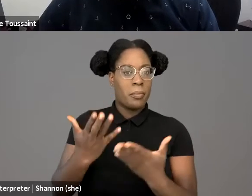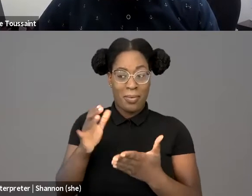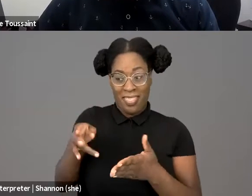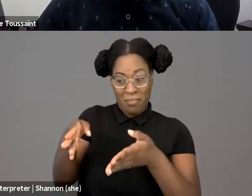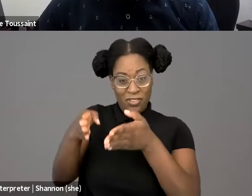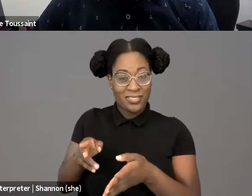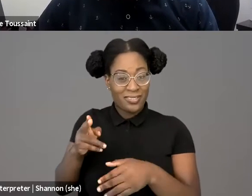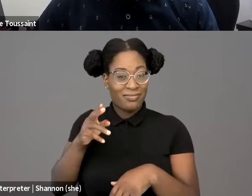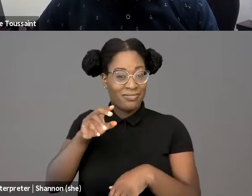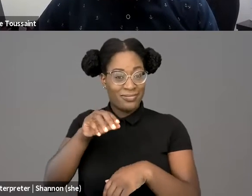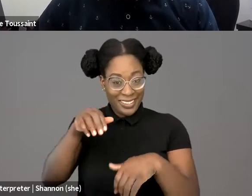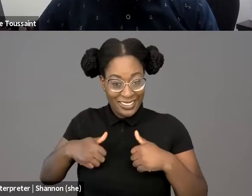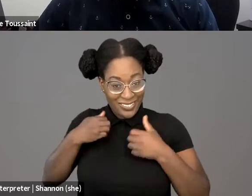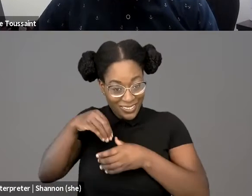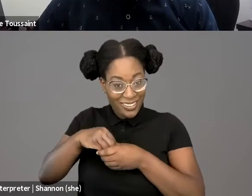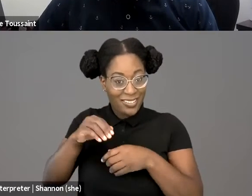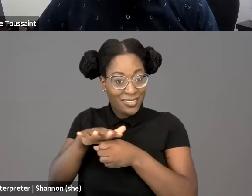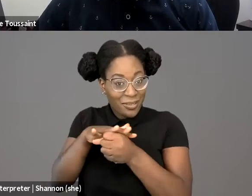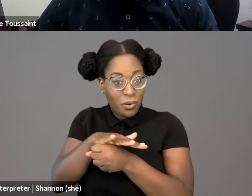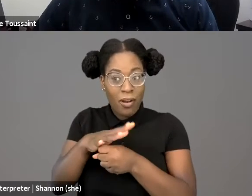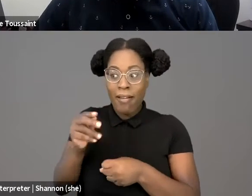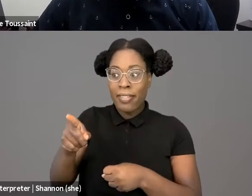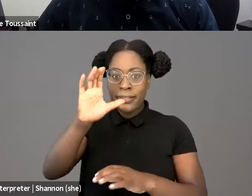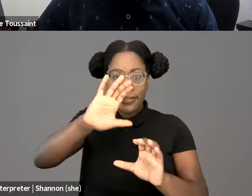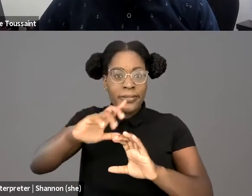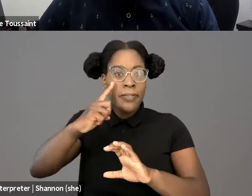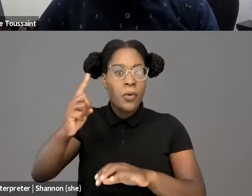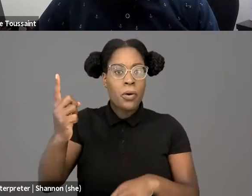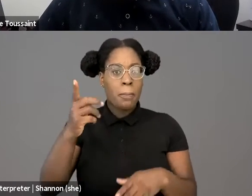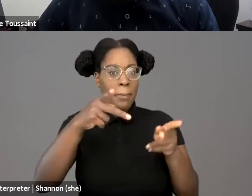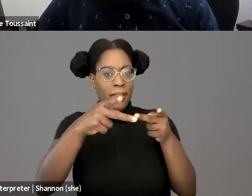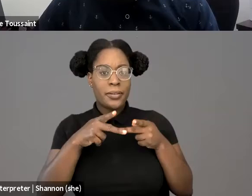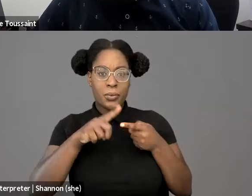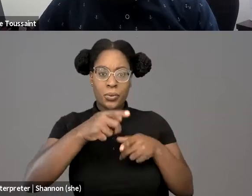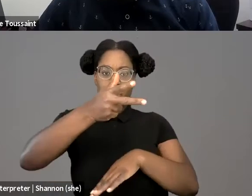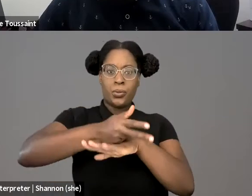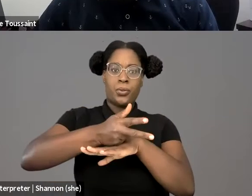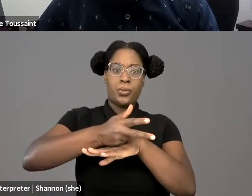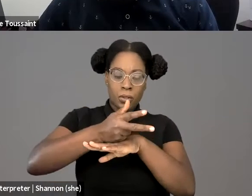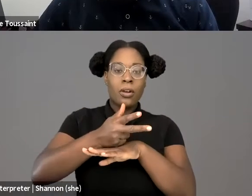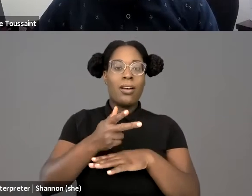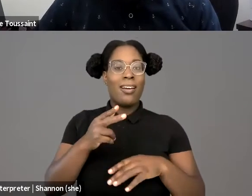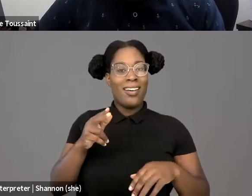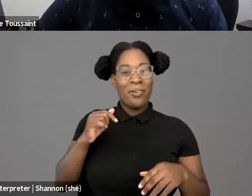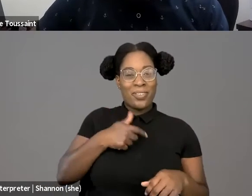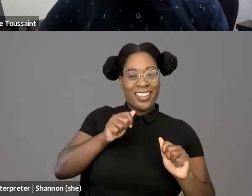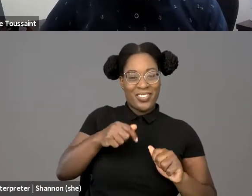And that the clean cut guy sitting in the park bench, is in fact a registered sex offender